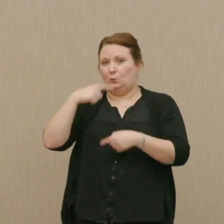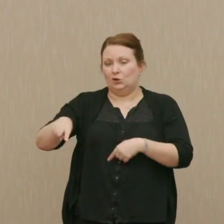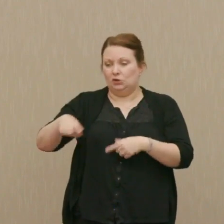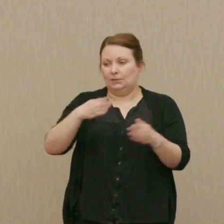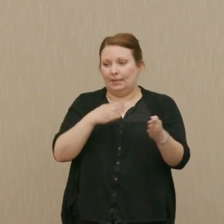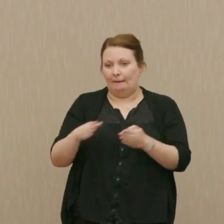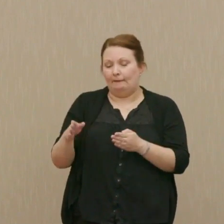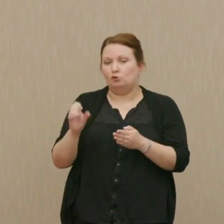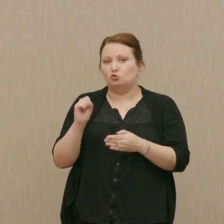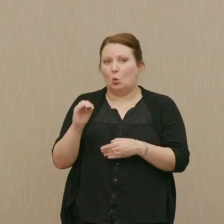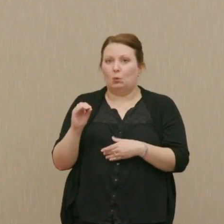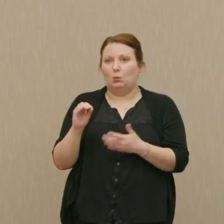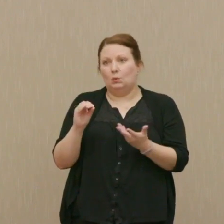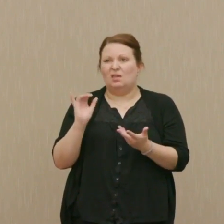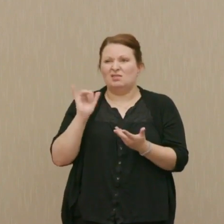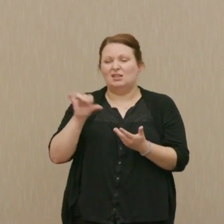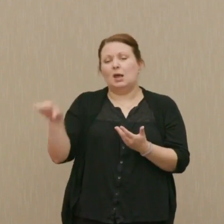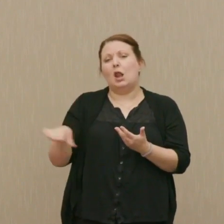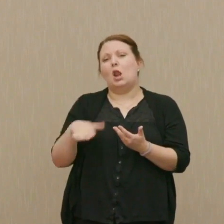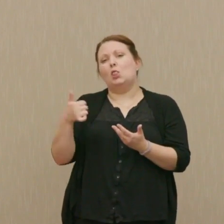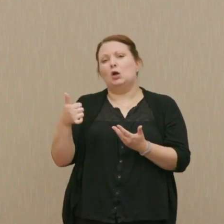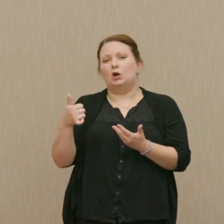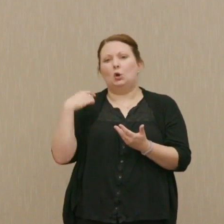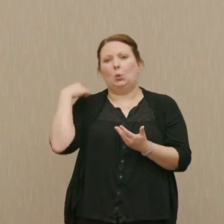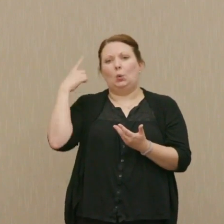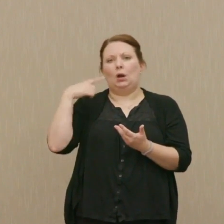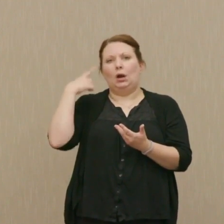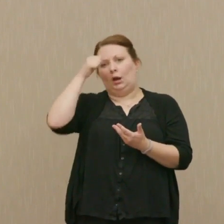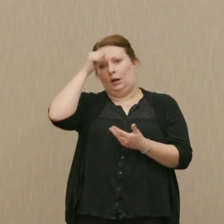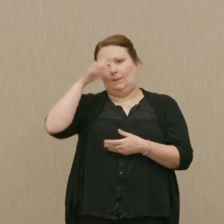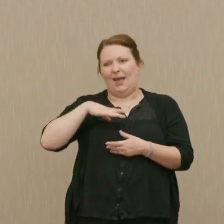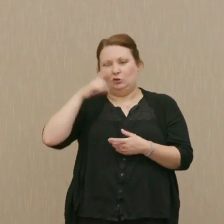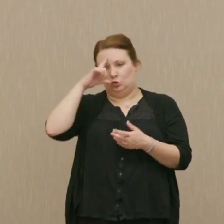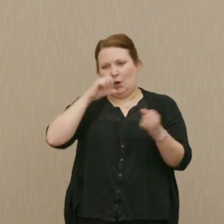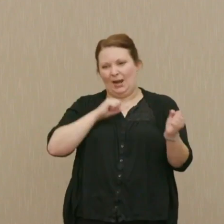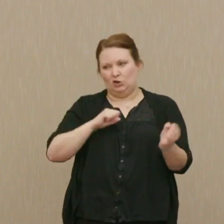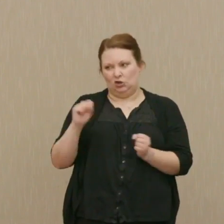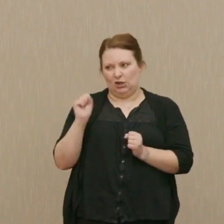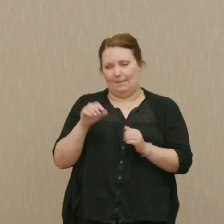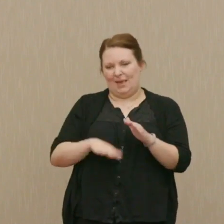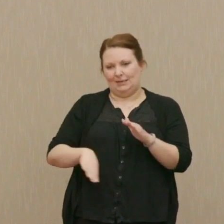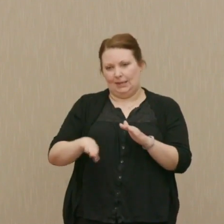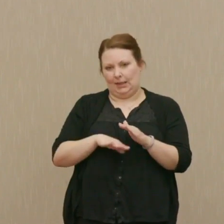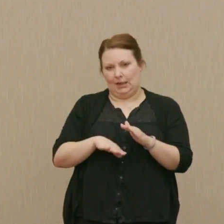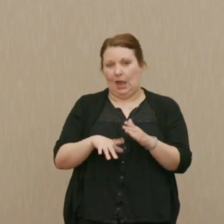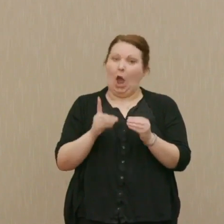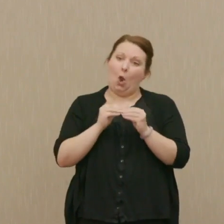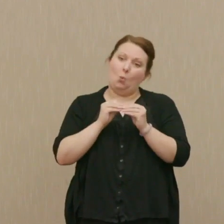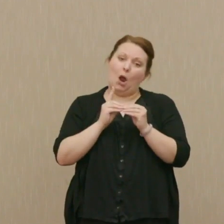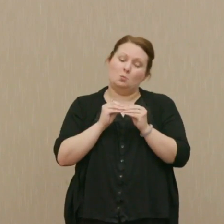Dr. Ellsberg: So in other words, it's another madman strategy, basically, and one more,